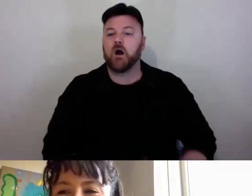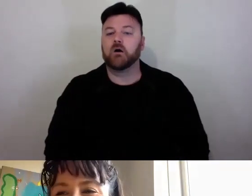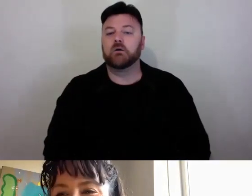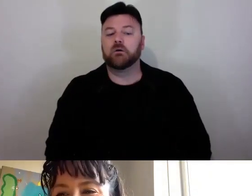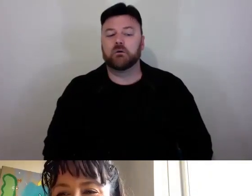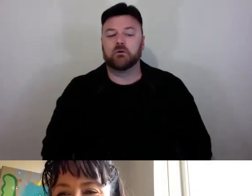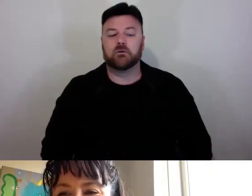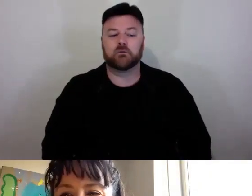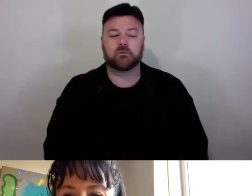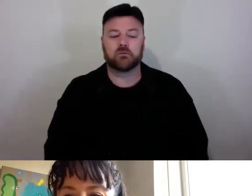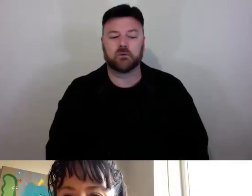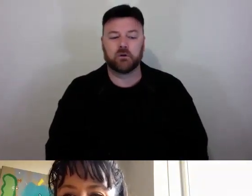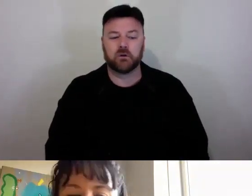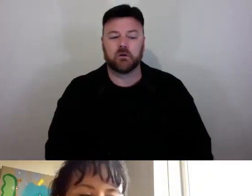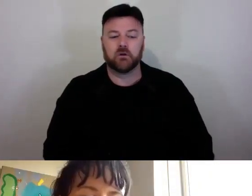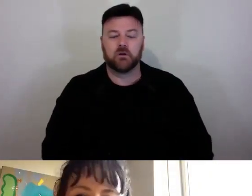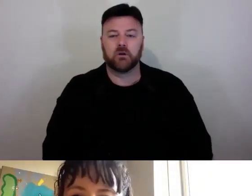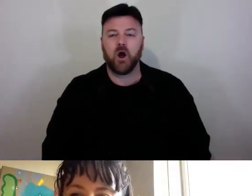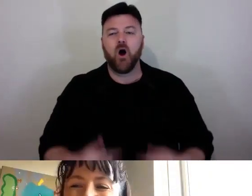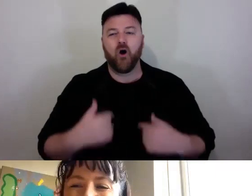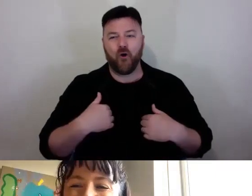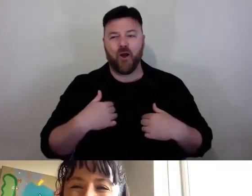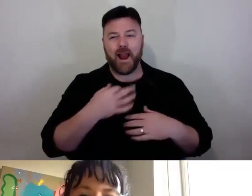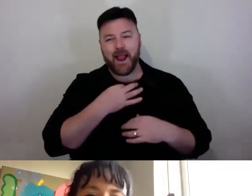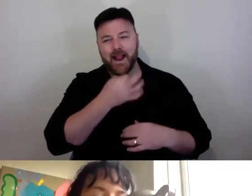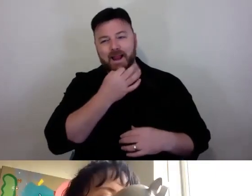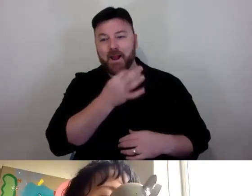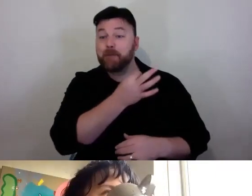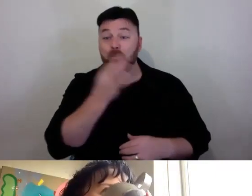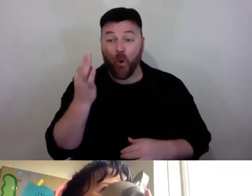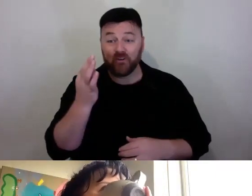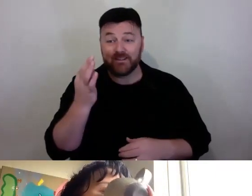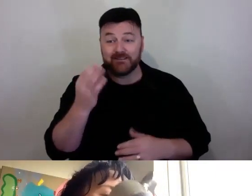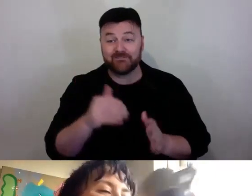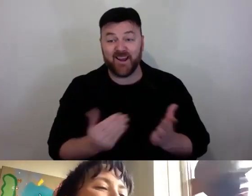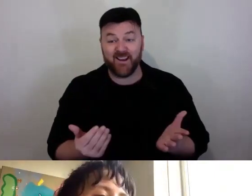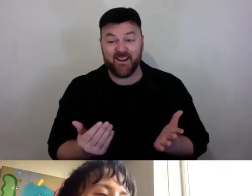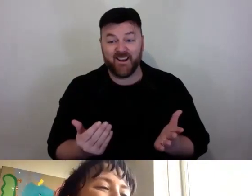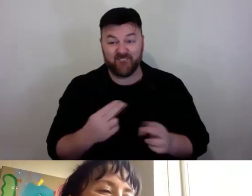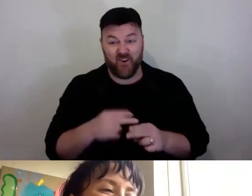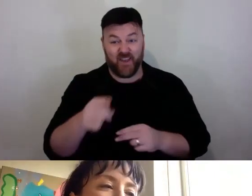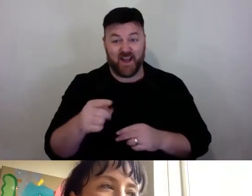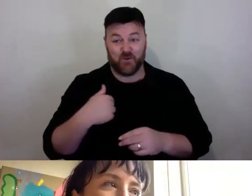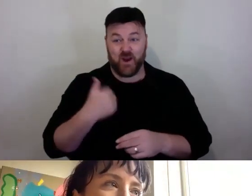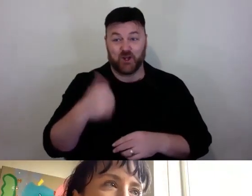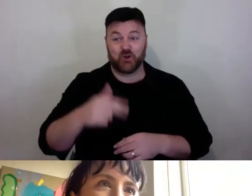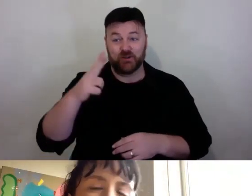We use WhatsApp and we use Google hangouts. So there you go.